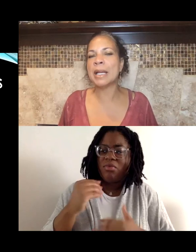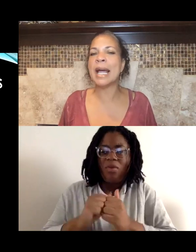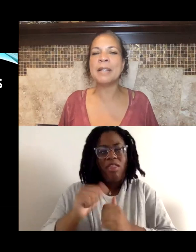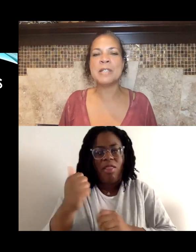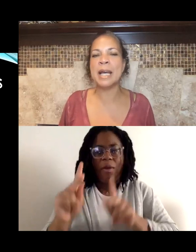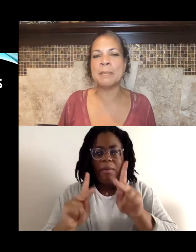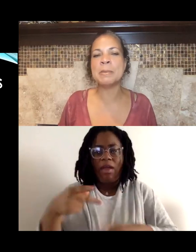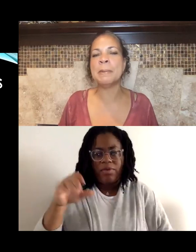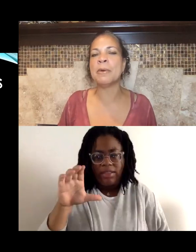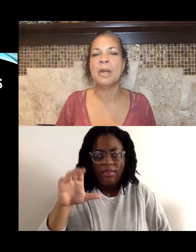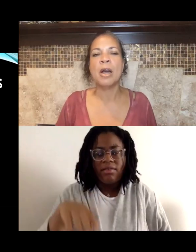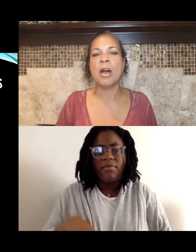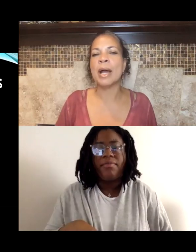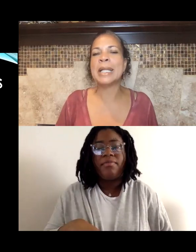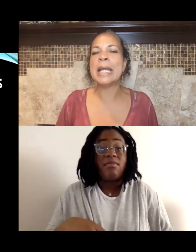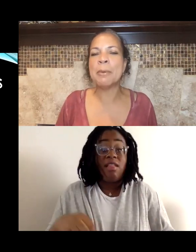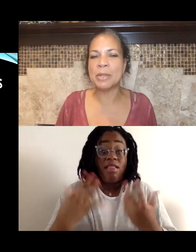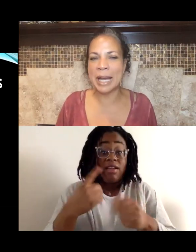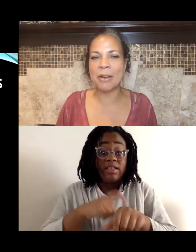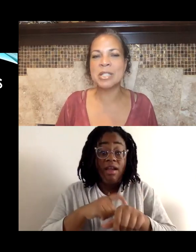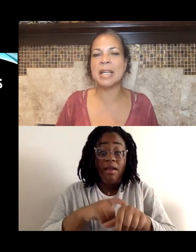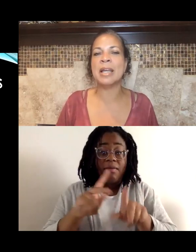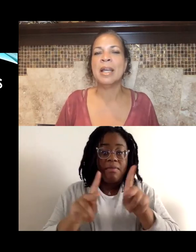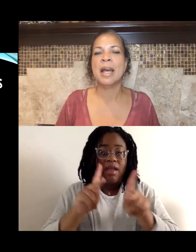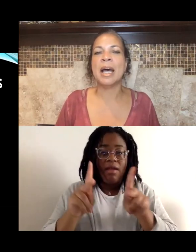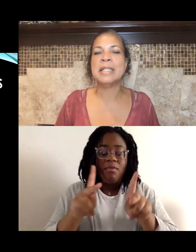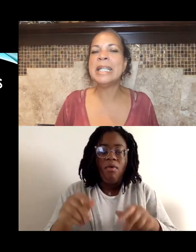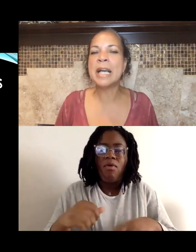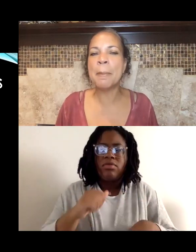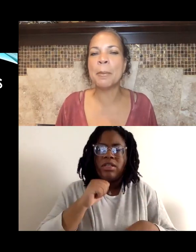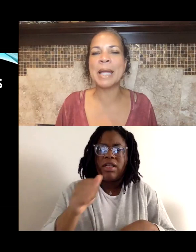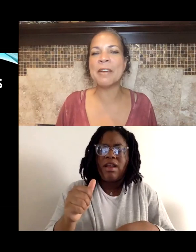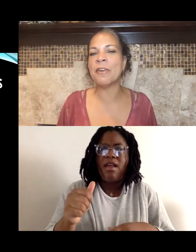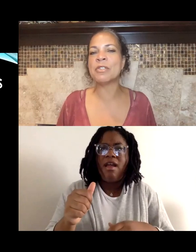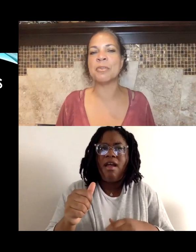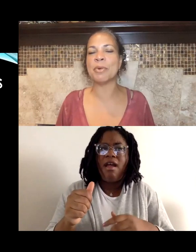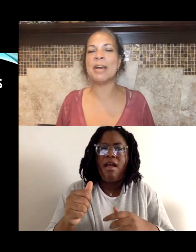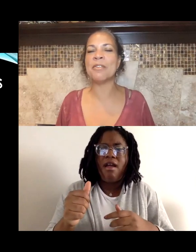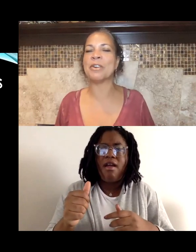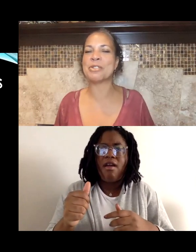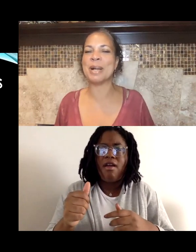A lot of times people are unable now to decouple Black folks from Brown folks, right?